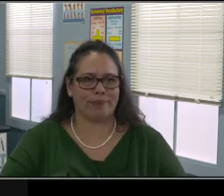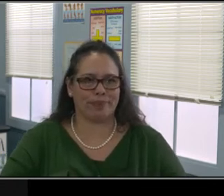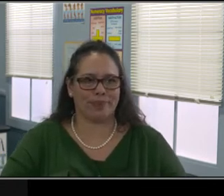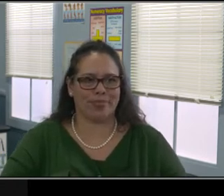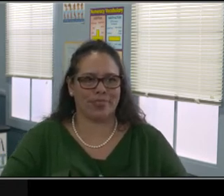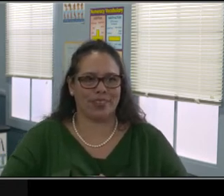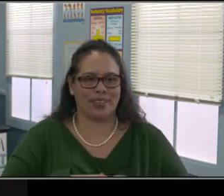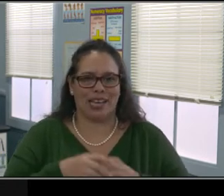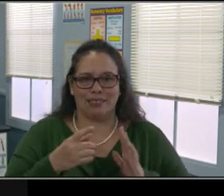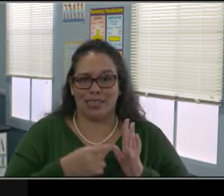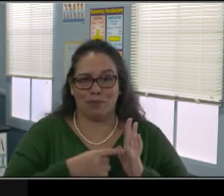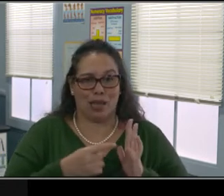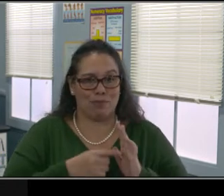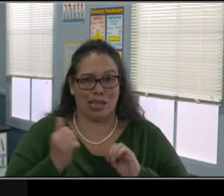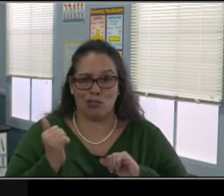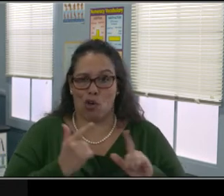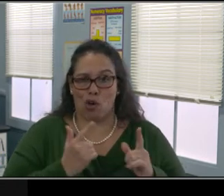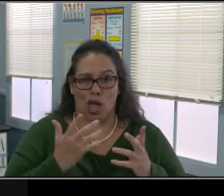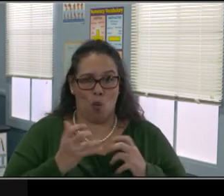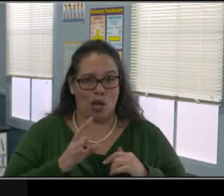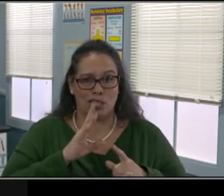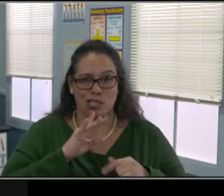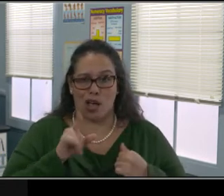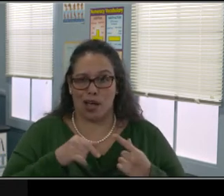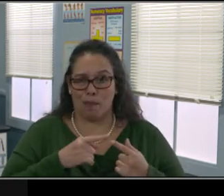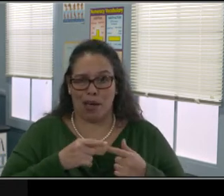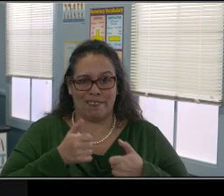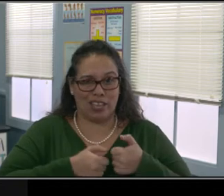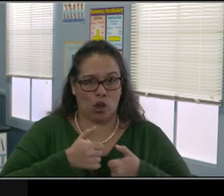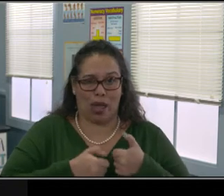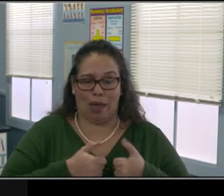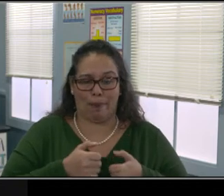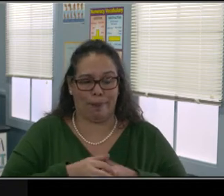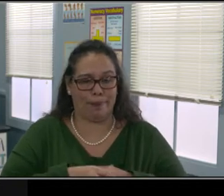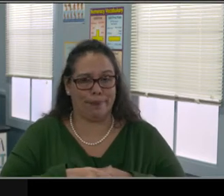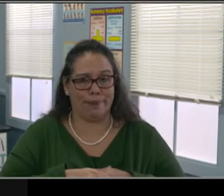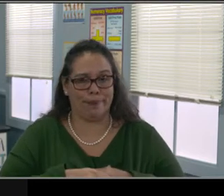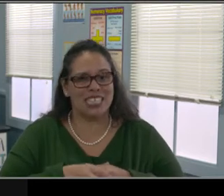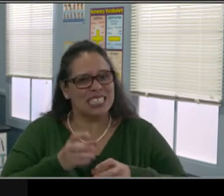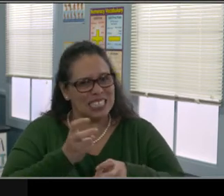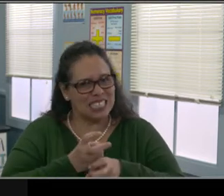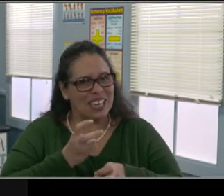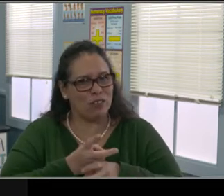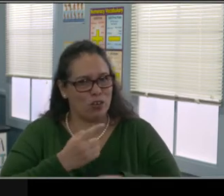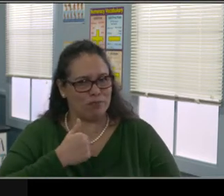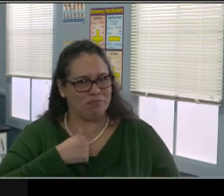Now, the next few slides we'll talk about exactly what empathic listening is. Next slide.